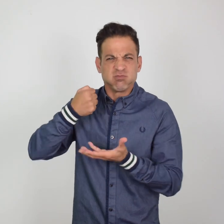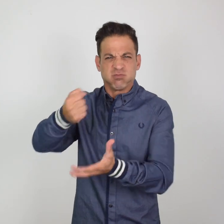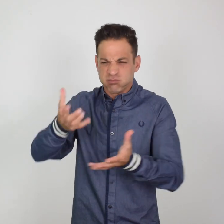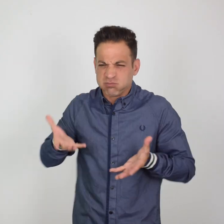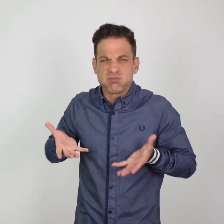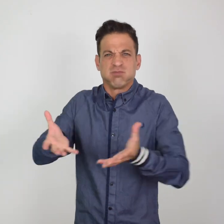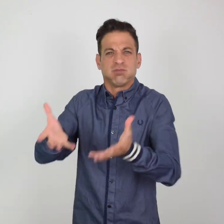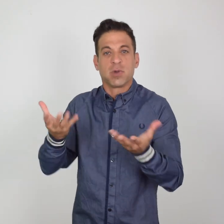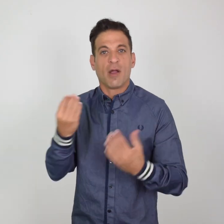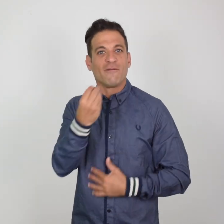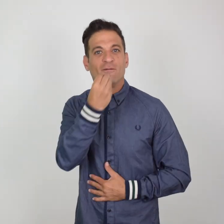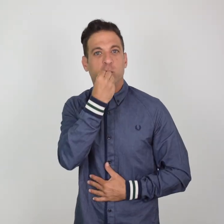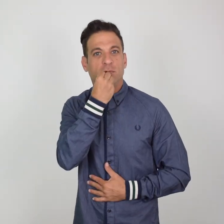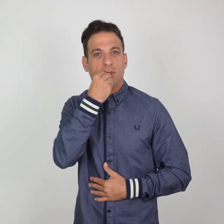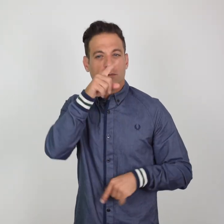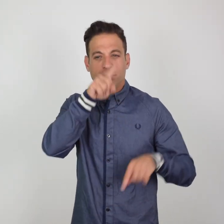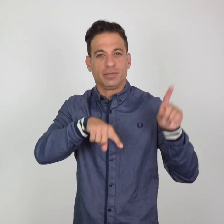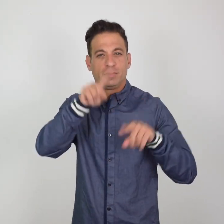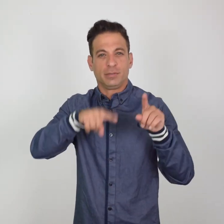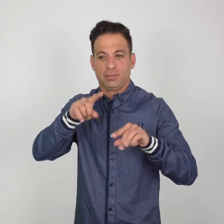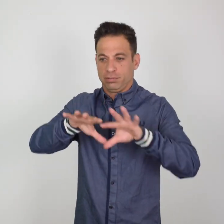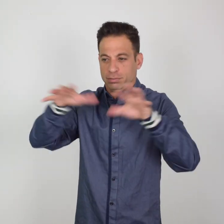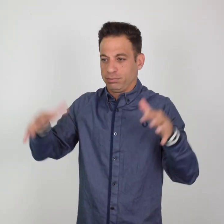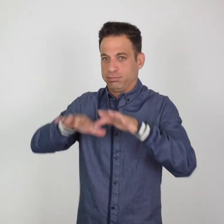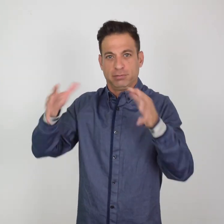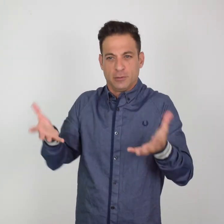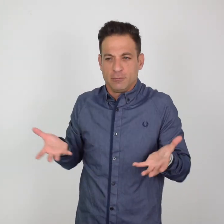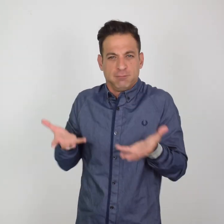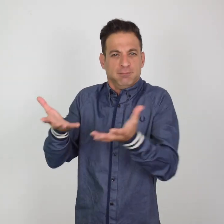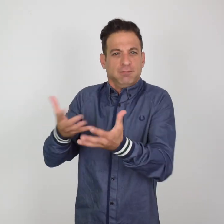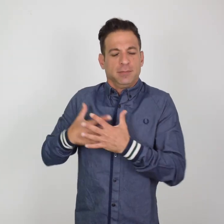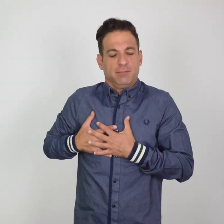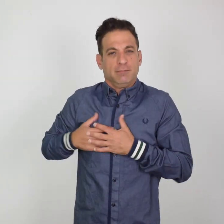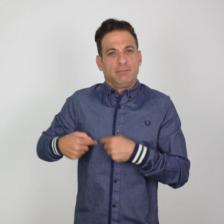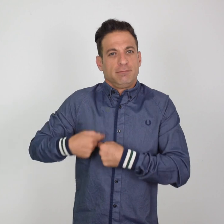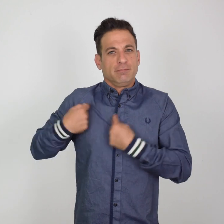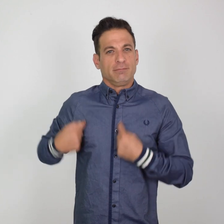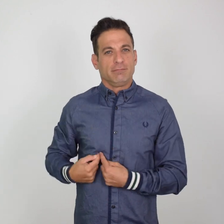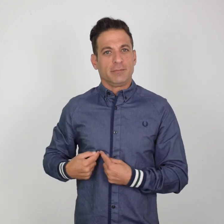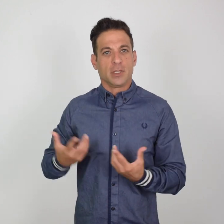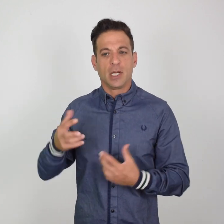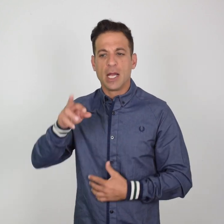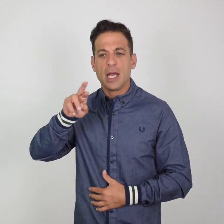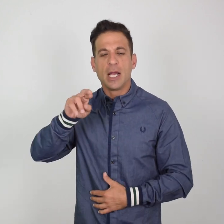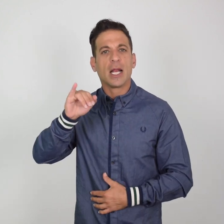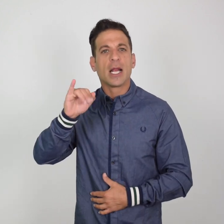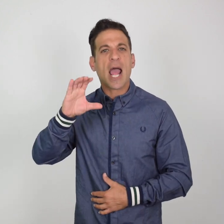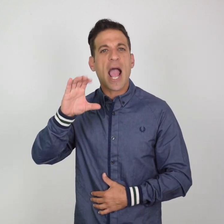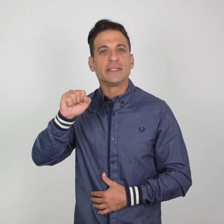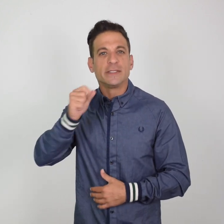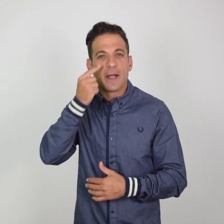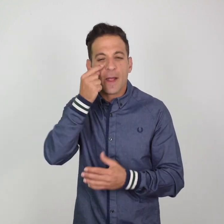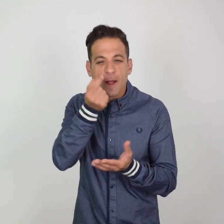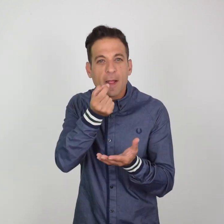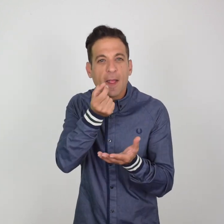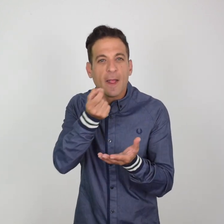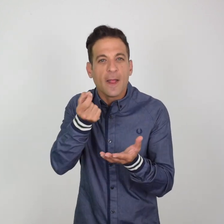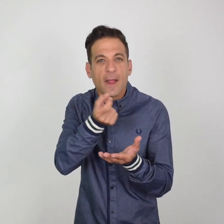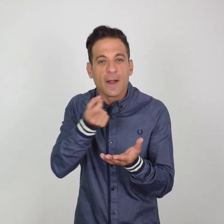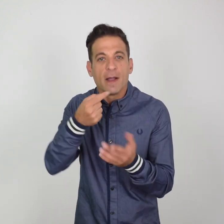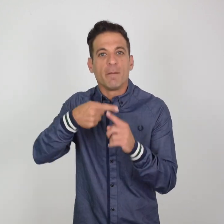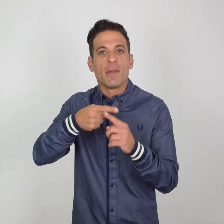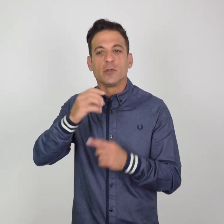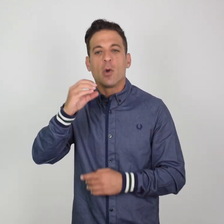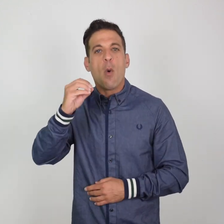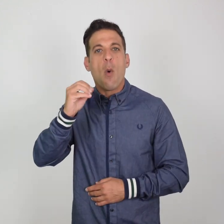the Islamic holiday that marks the end of Ramadan, a month-long